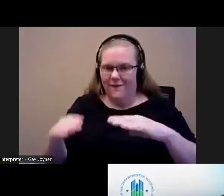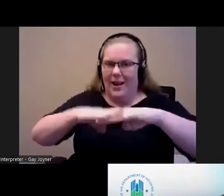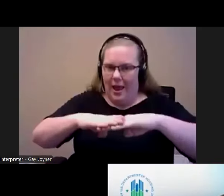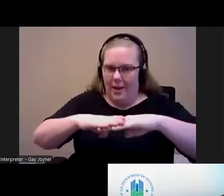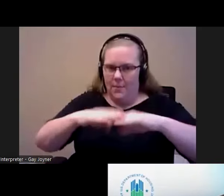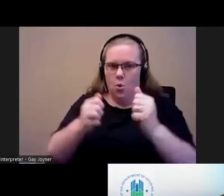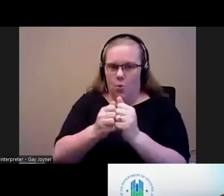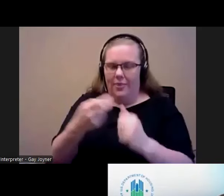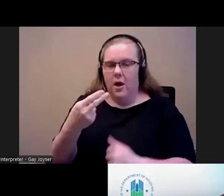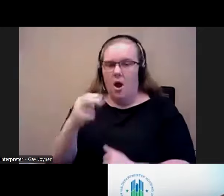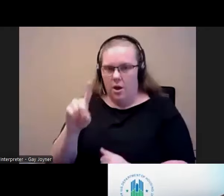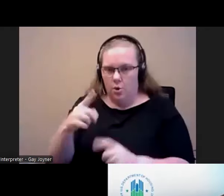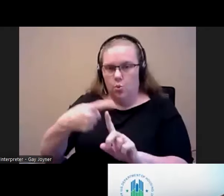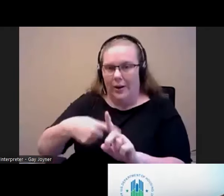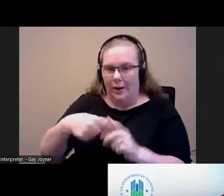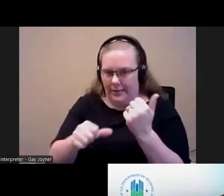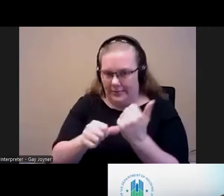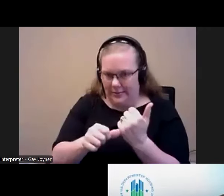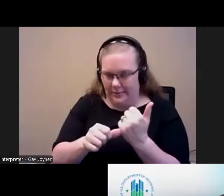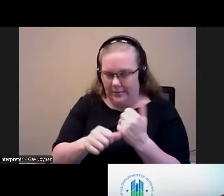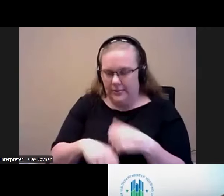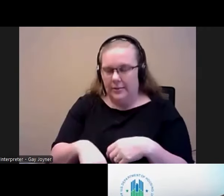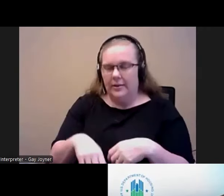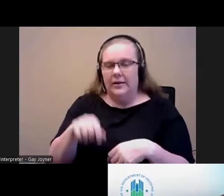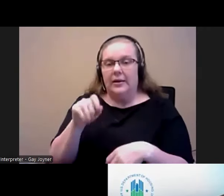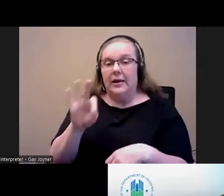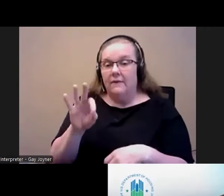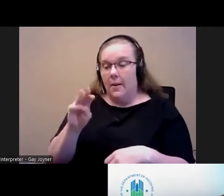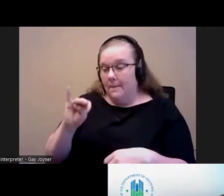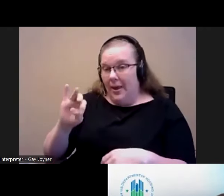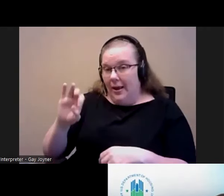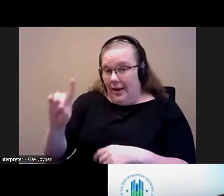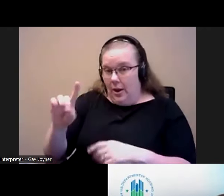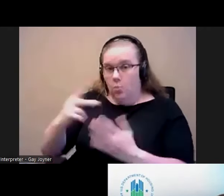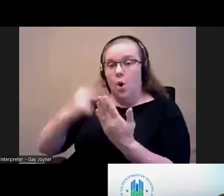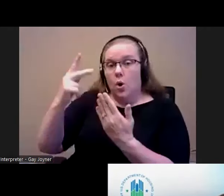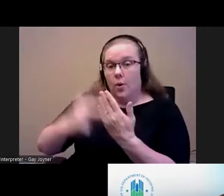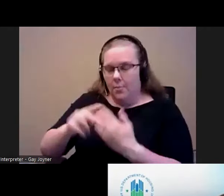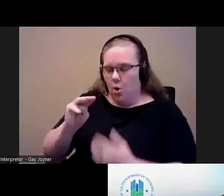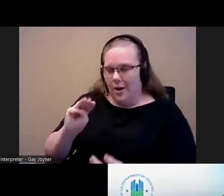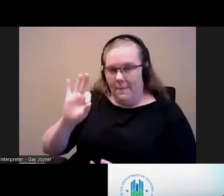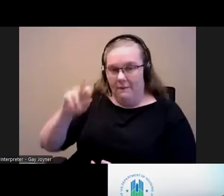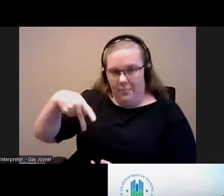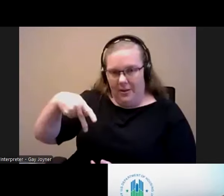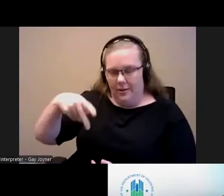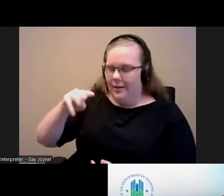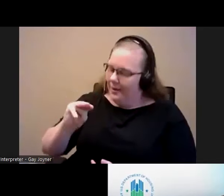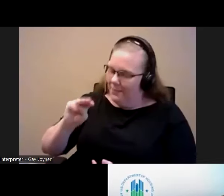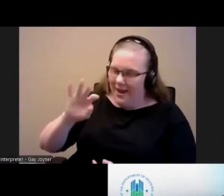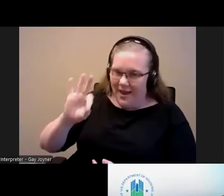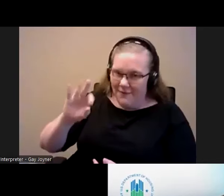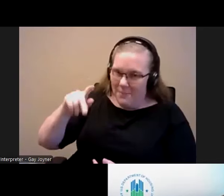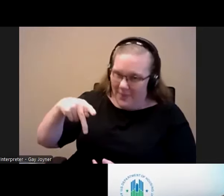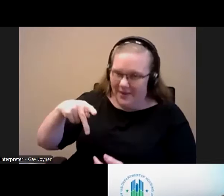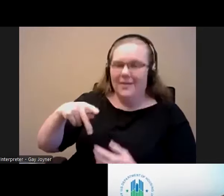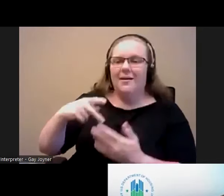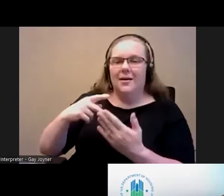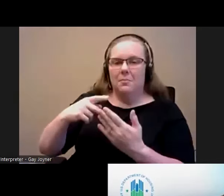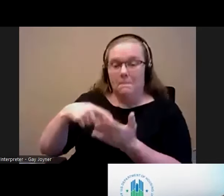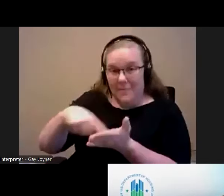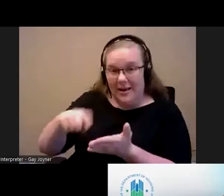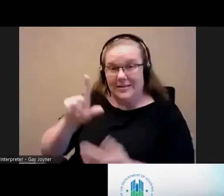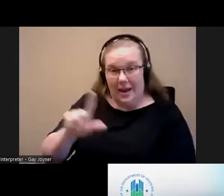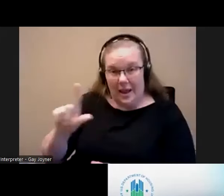assistance. If the Medicaid program or MFP ends up paying the landlord during an overlapping period